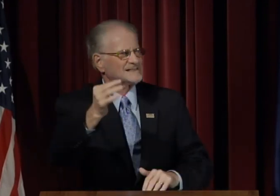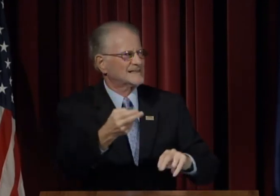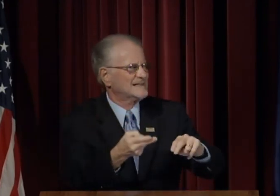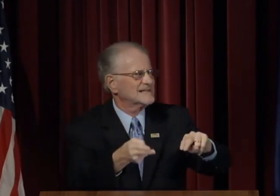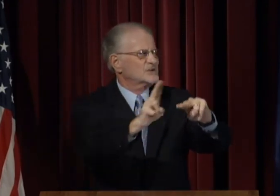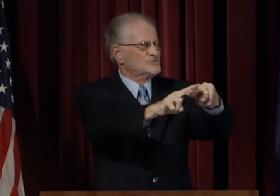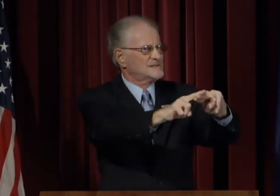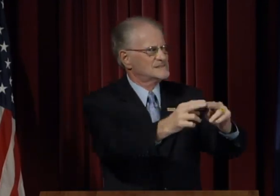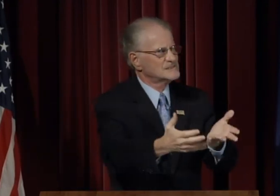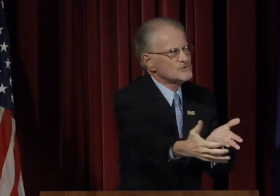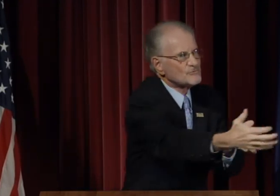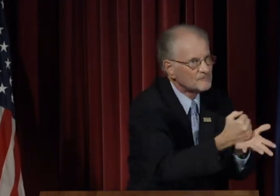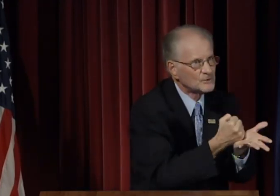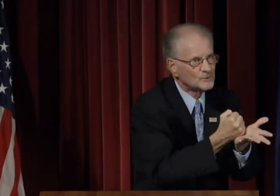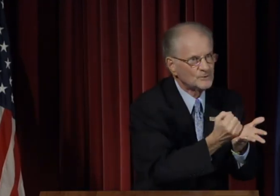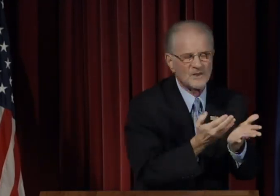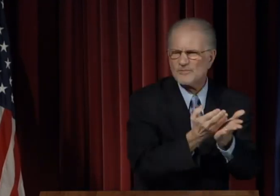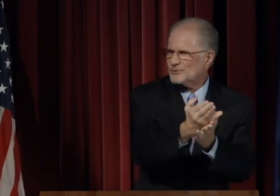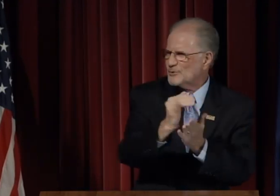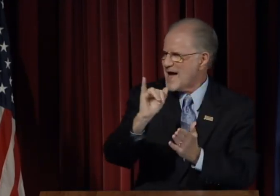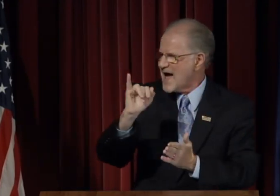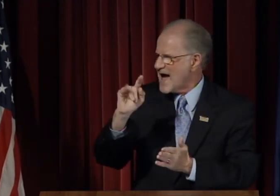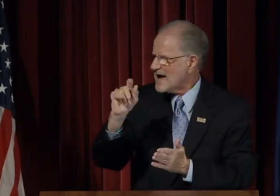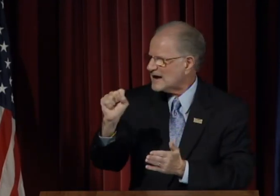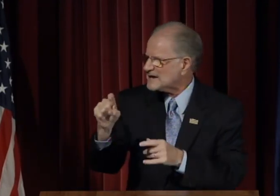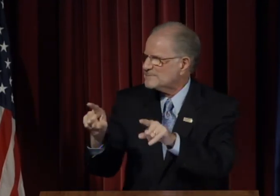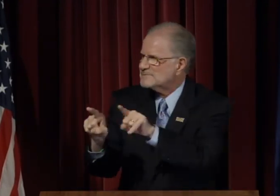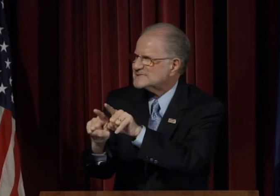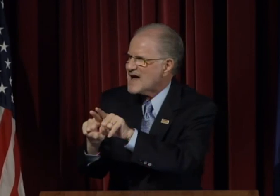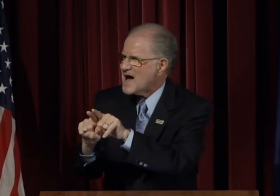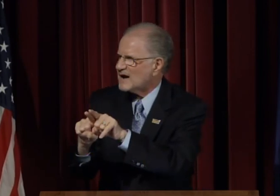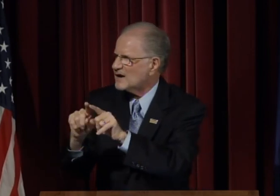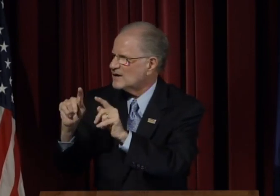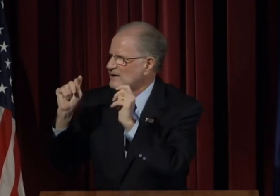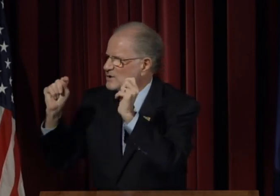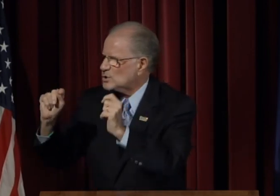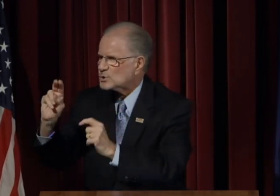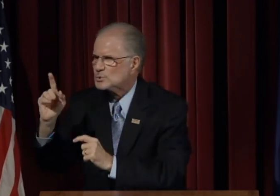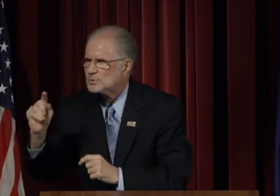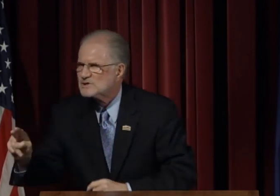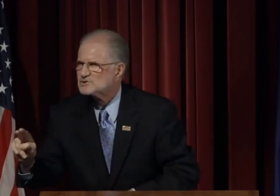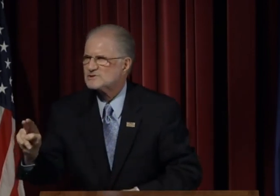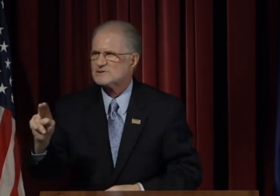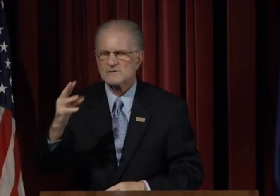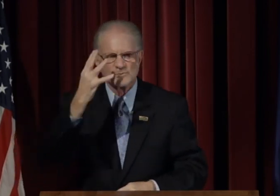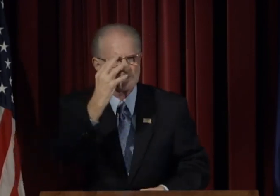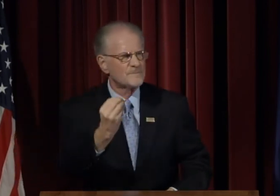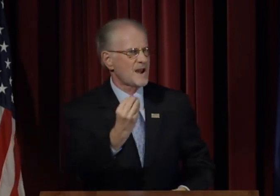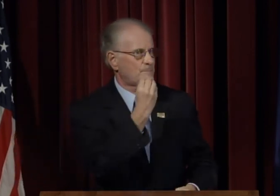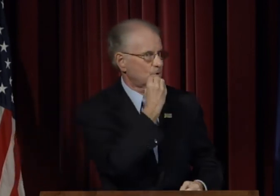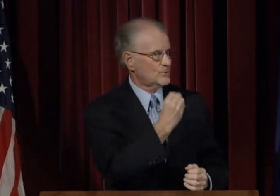of resources because it increases revenue through items like tuition and room and board.